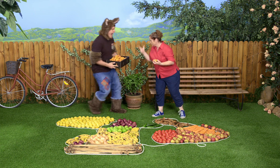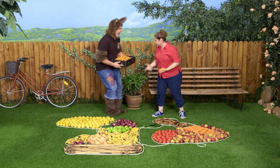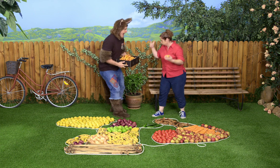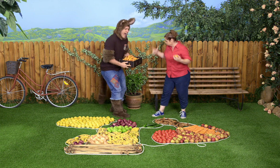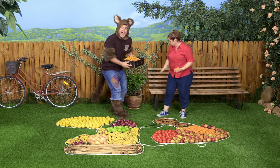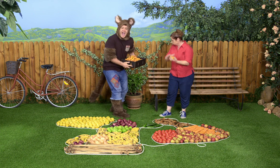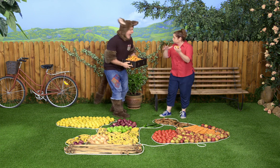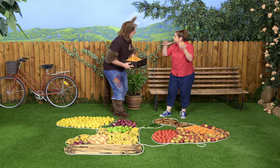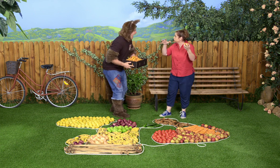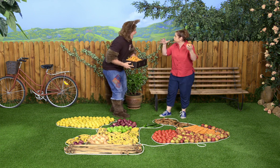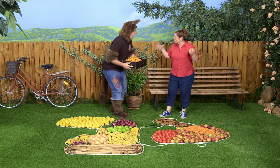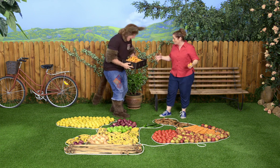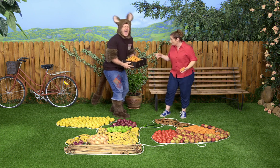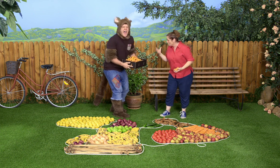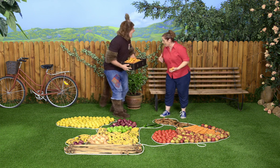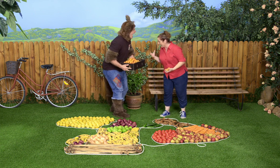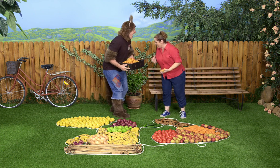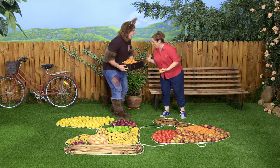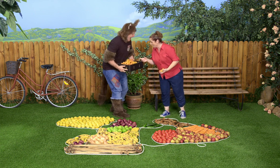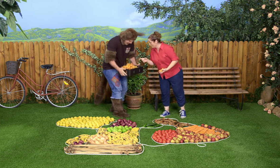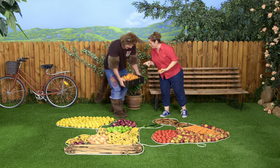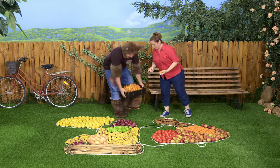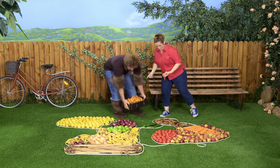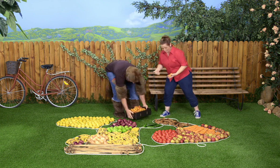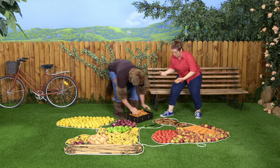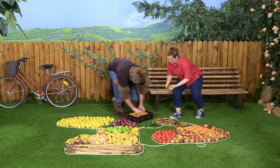Oh, look at all those apricots. Yeah! Wow!